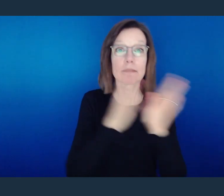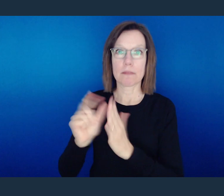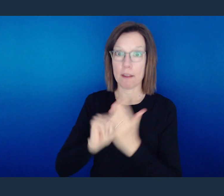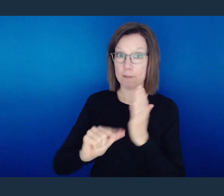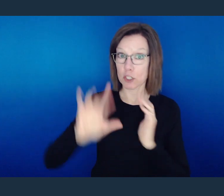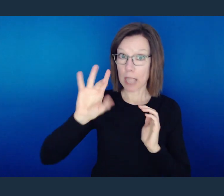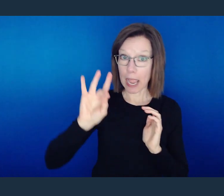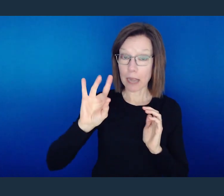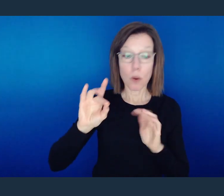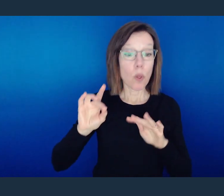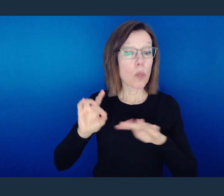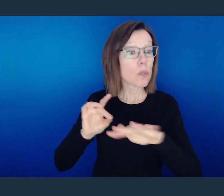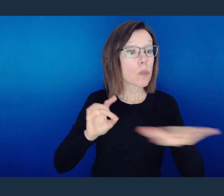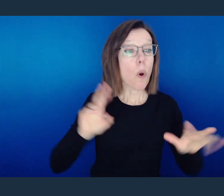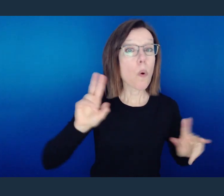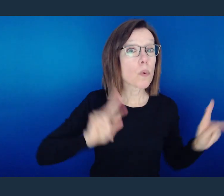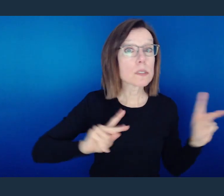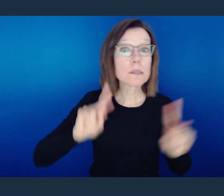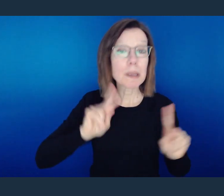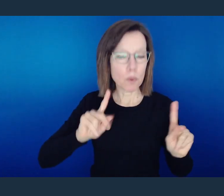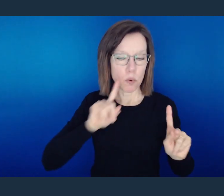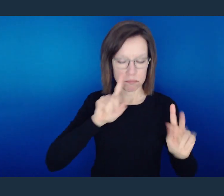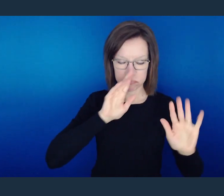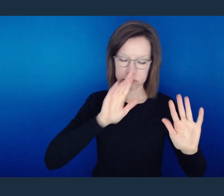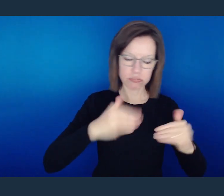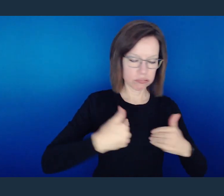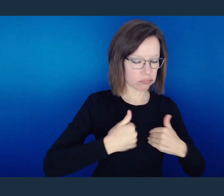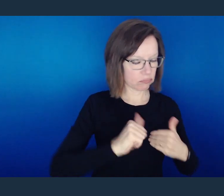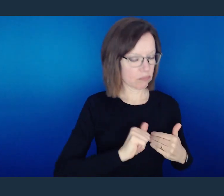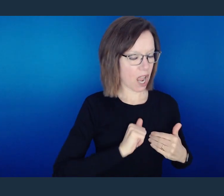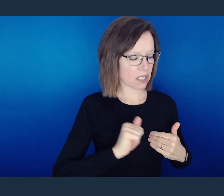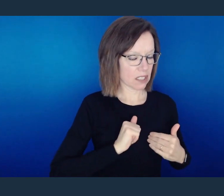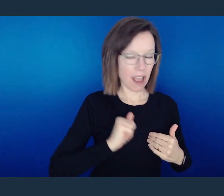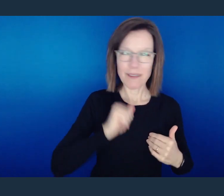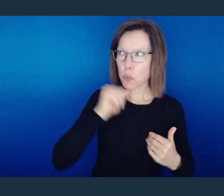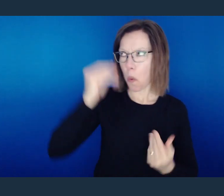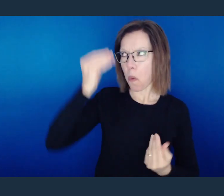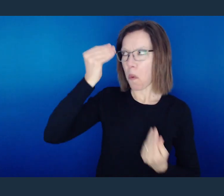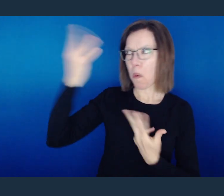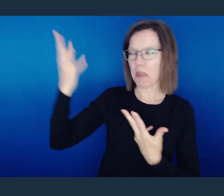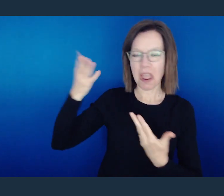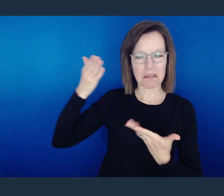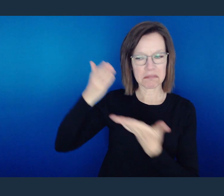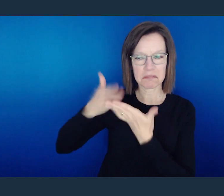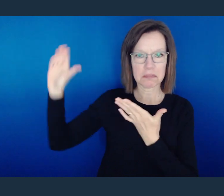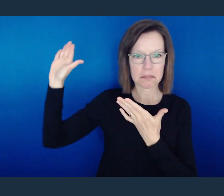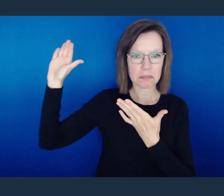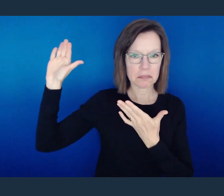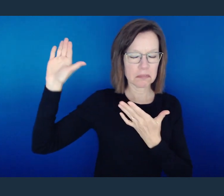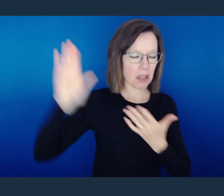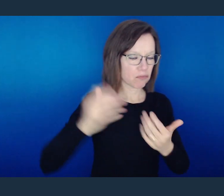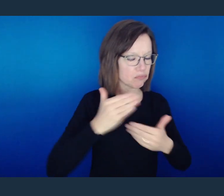But then he says in verse 8, "But for those who are self-seeking and do not obey the truth,